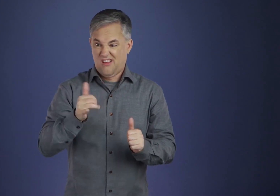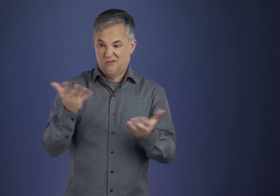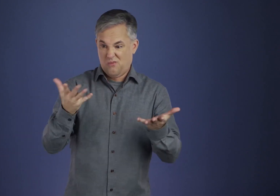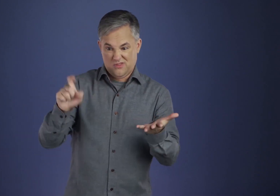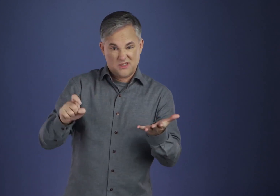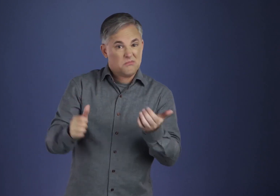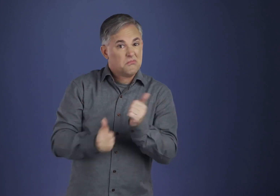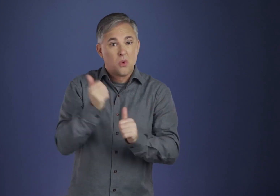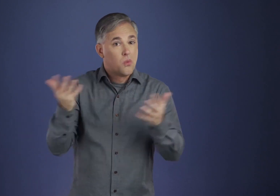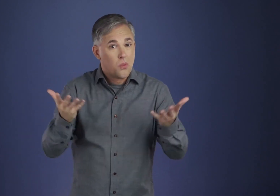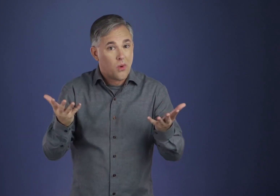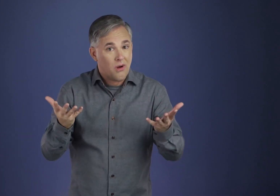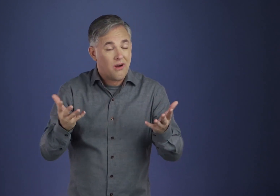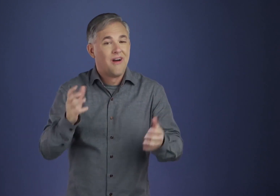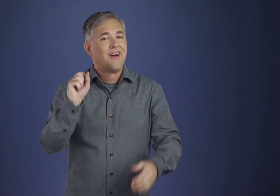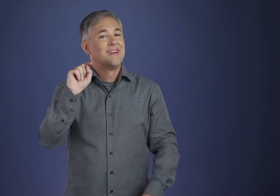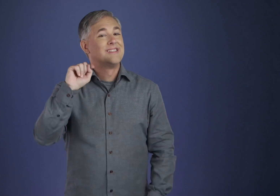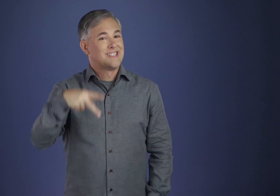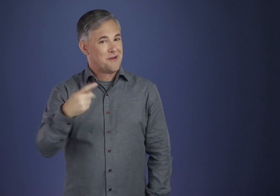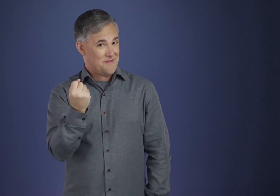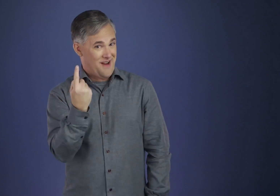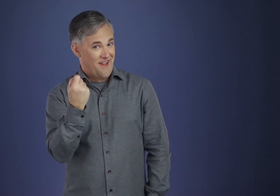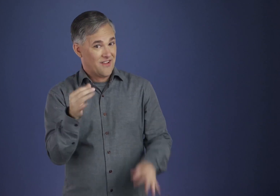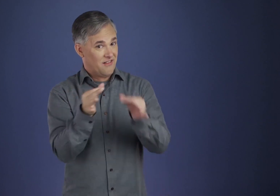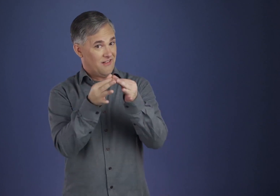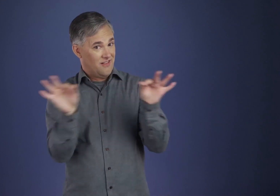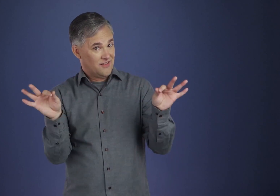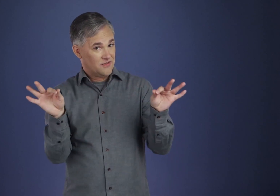or of some special problem that it may bring.